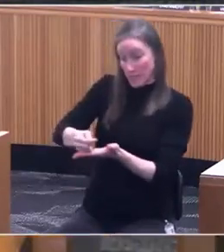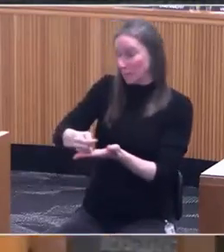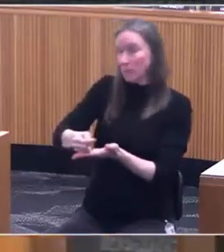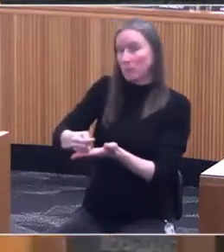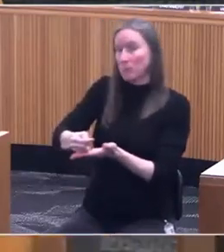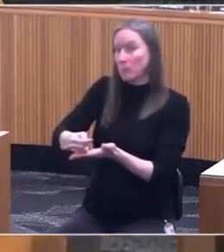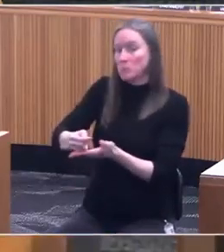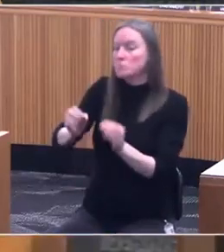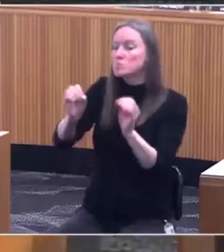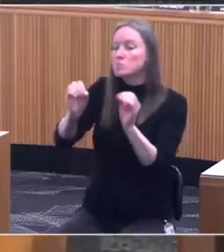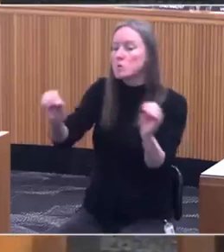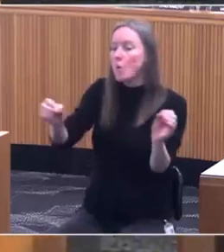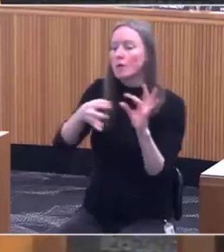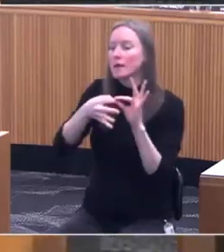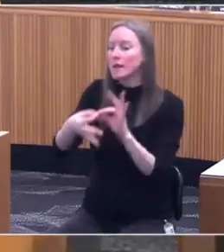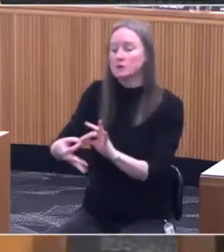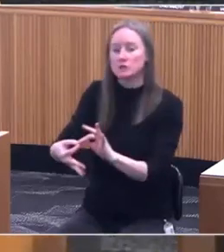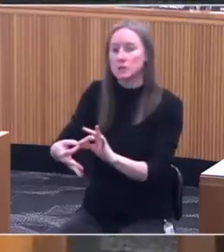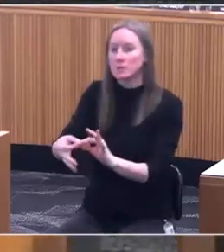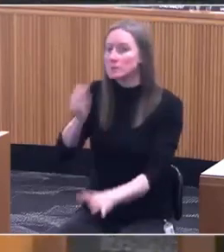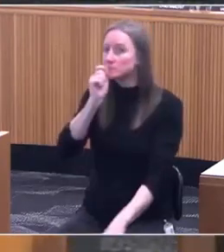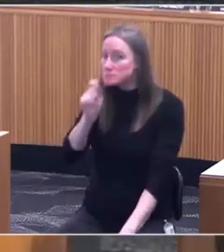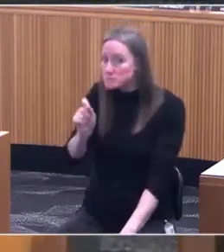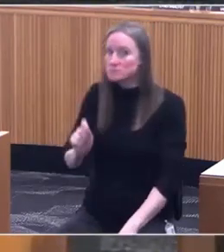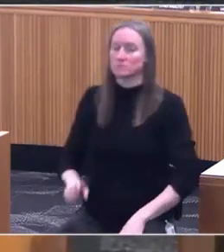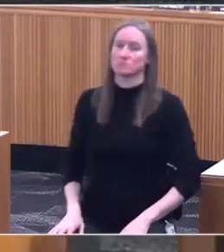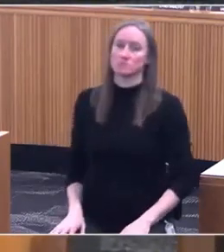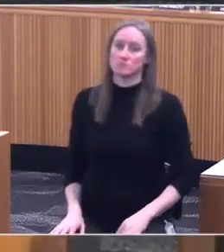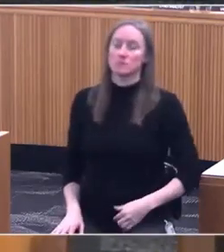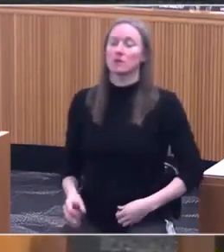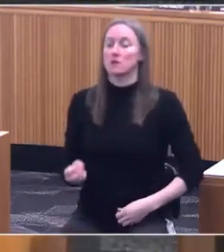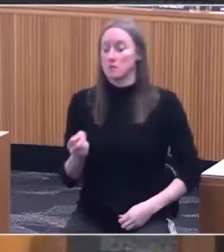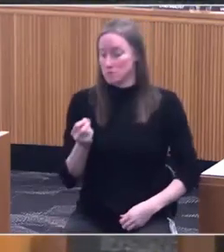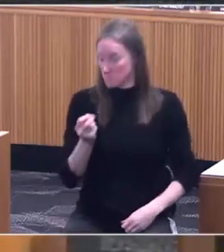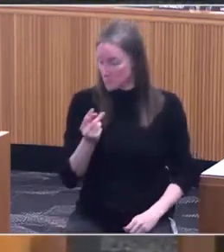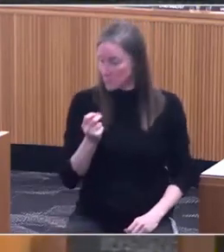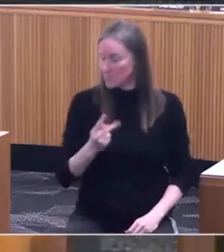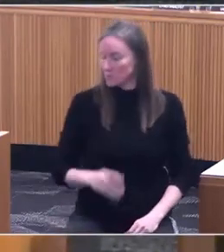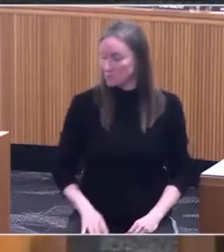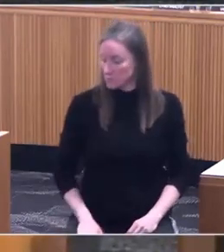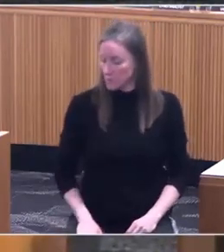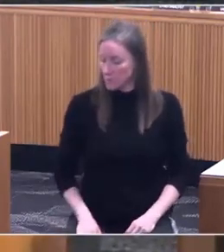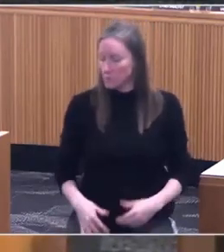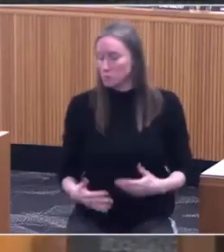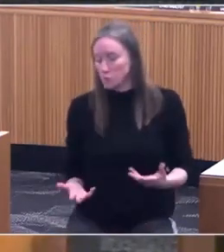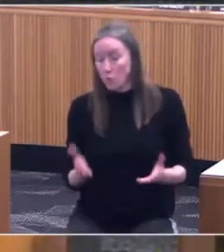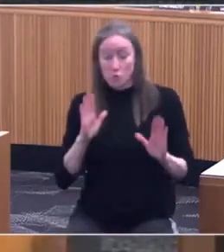[Javadi] Follow up on that? - [Nosse] Sure, Chair. [Javadi] So, granted, these are great examples of where it doesn't work.